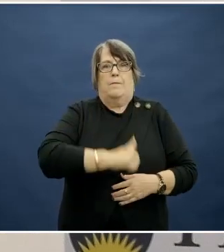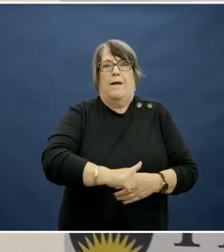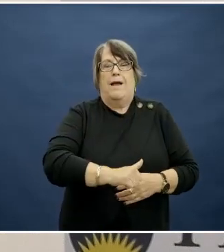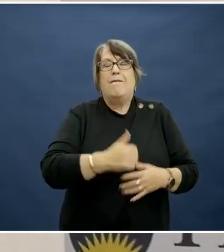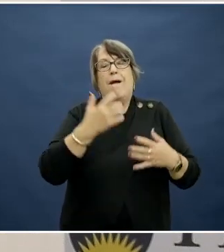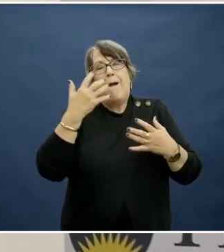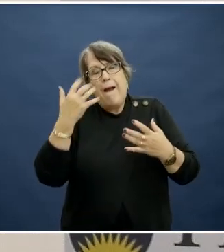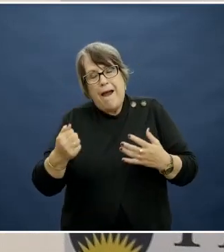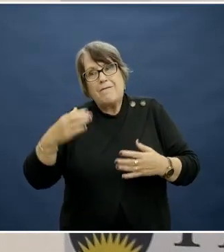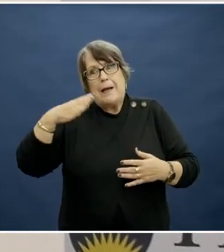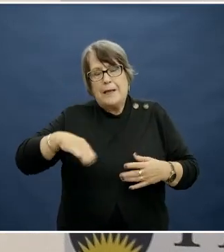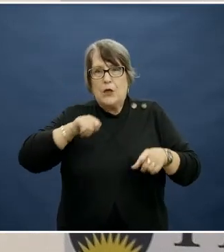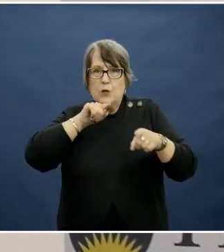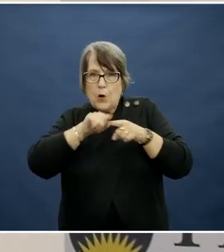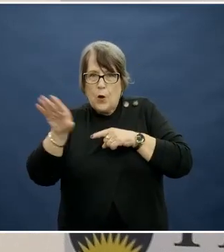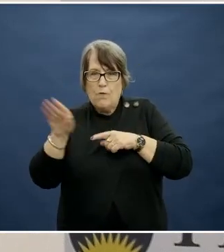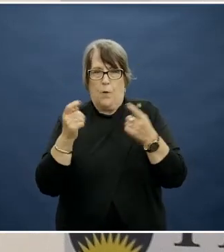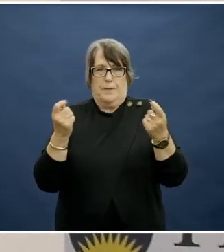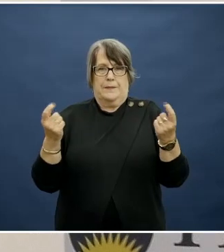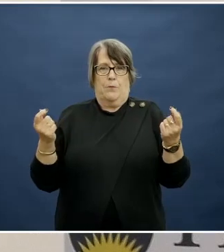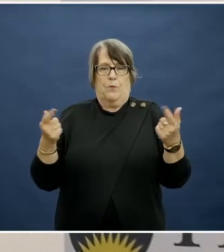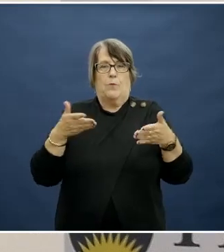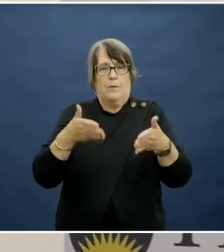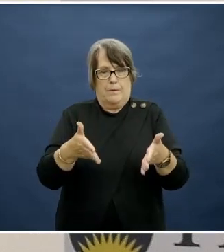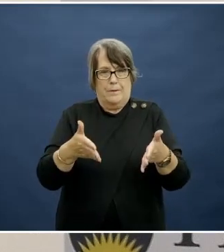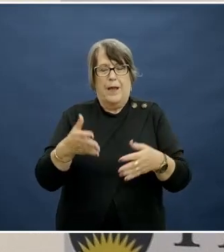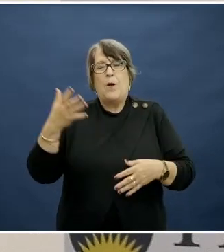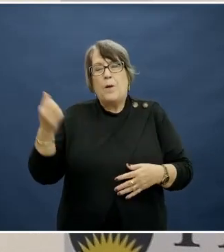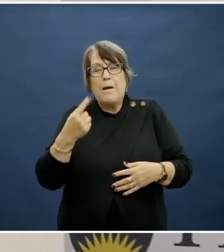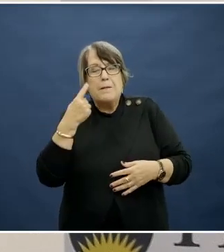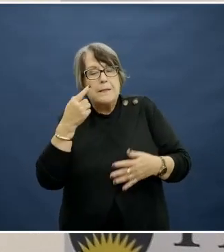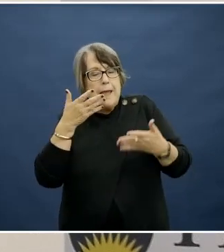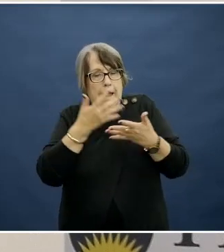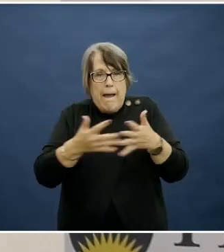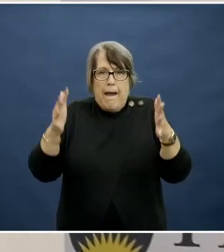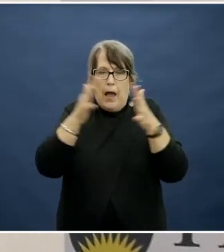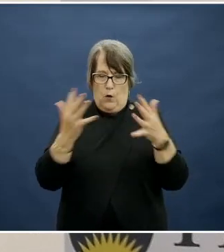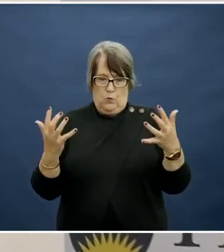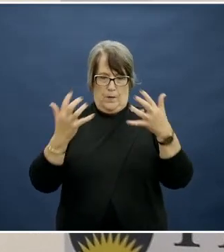a need to learn from this simplicity, and we need to look at ways to embed nutrition